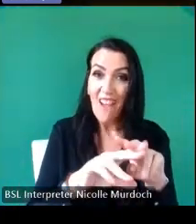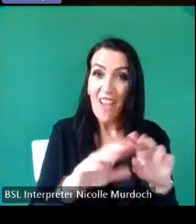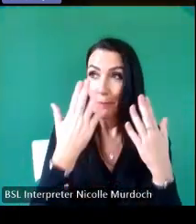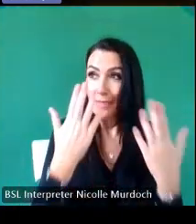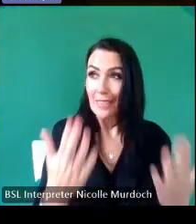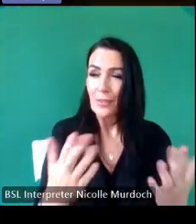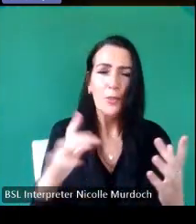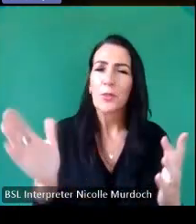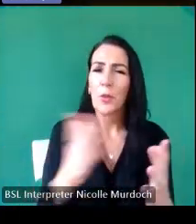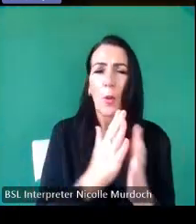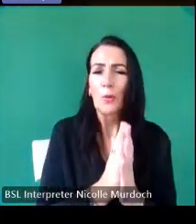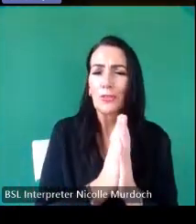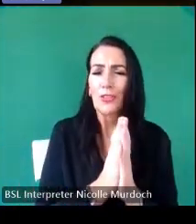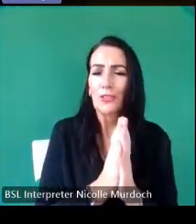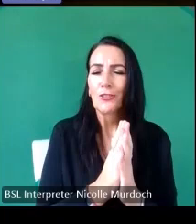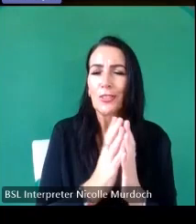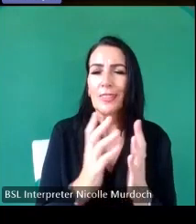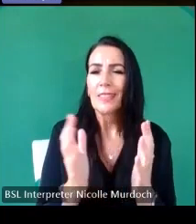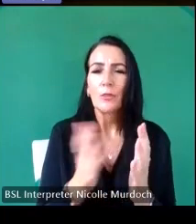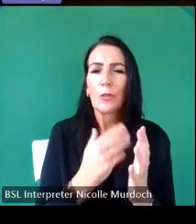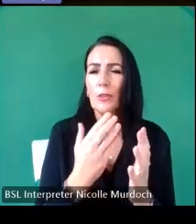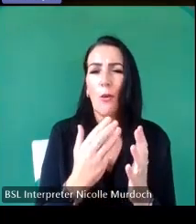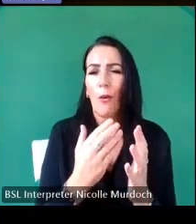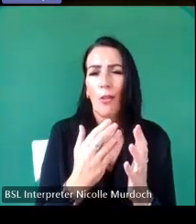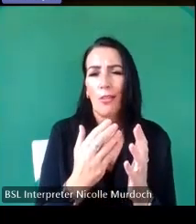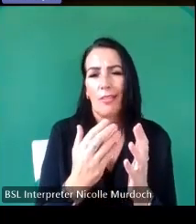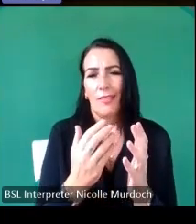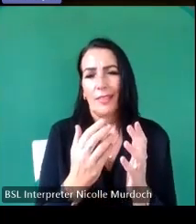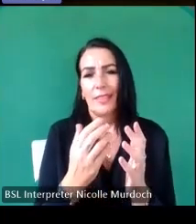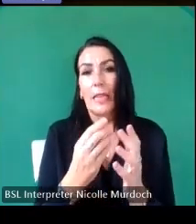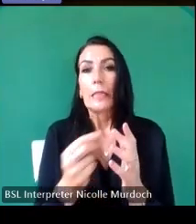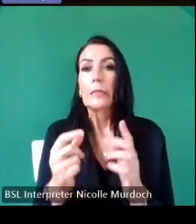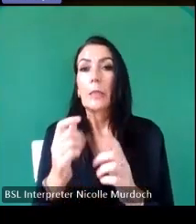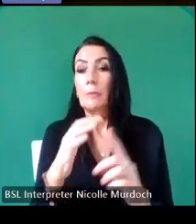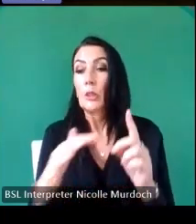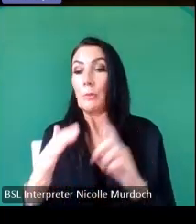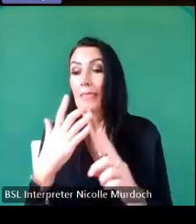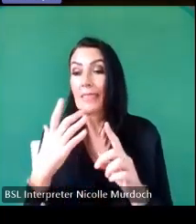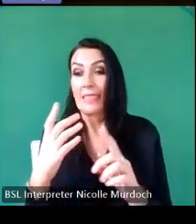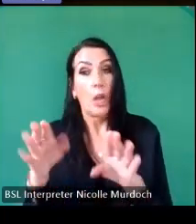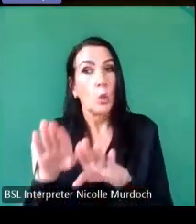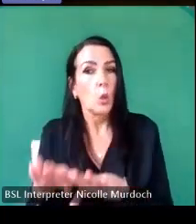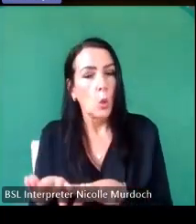we we do record are closing some communities just want to do this project this at stclair is not is